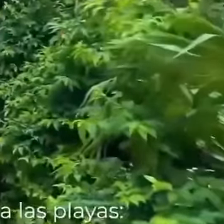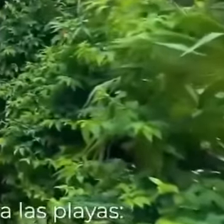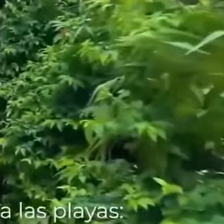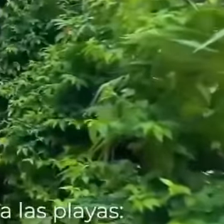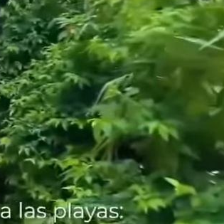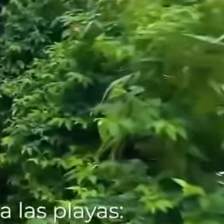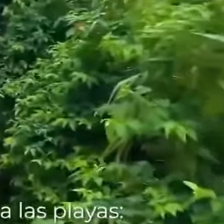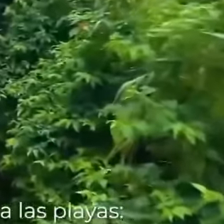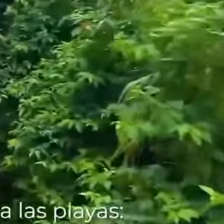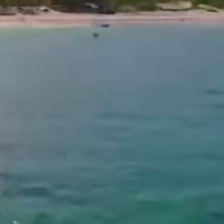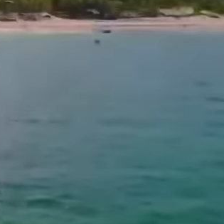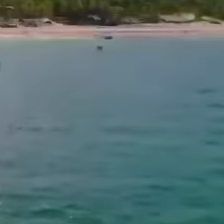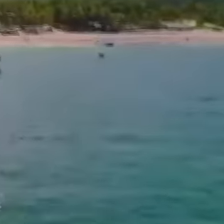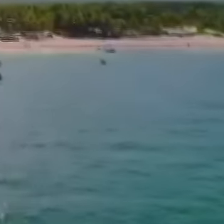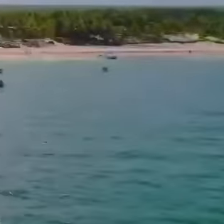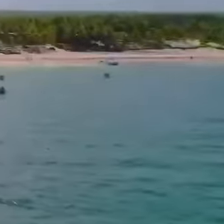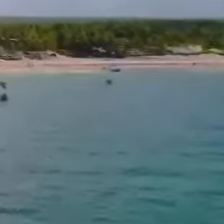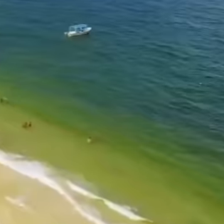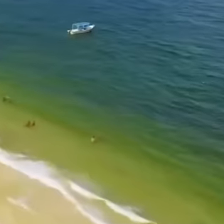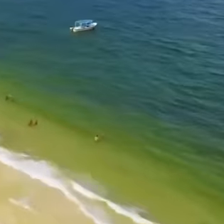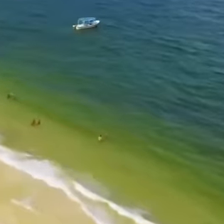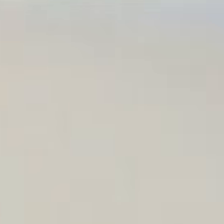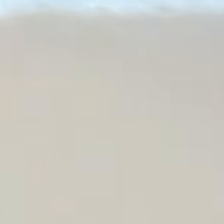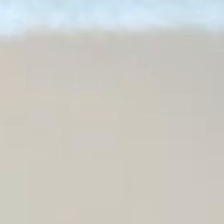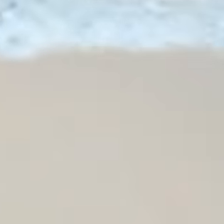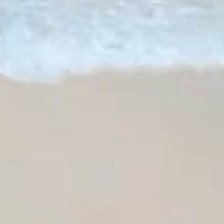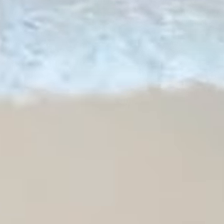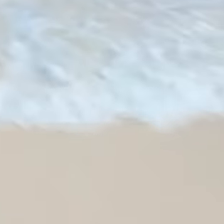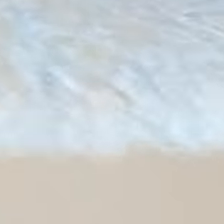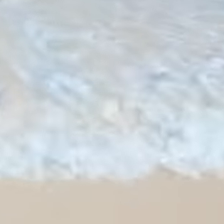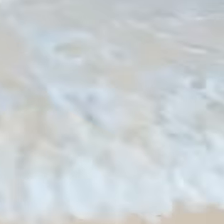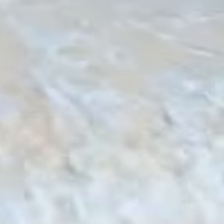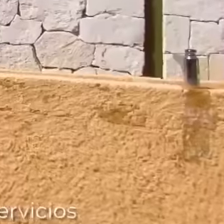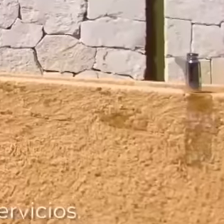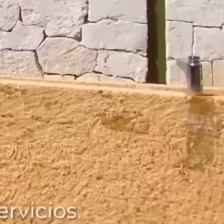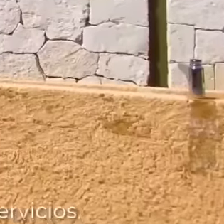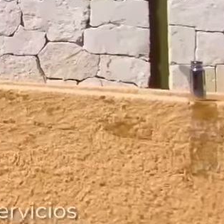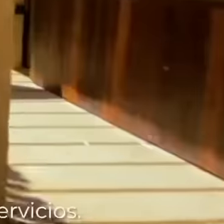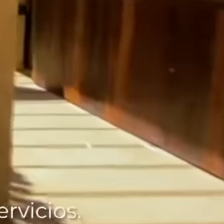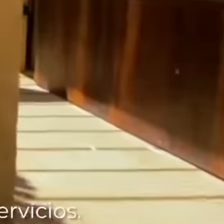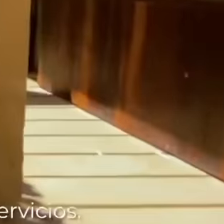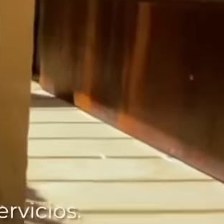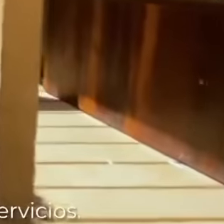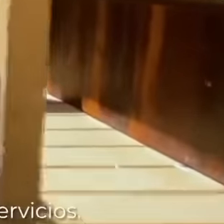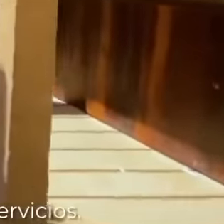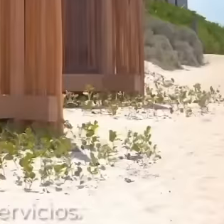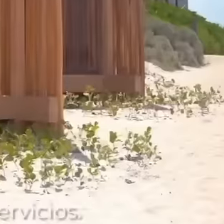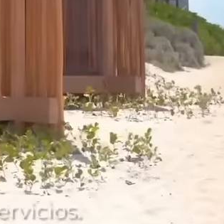public access to the Santa Fe Pescadores Maya and mangrove beaches with new bathrooms commercial